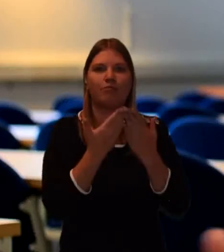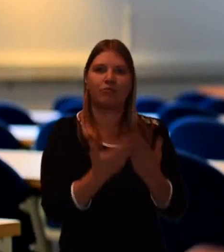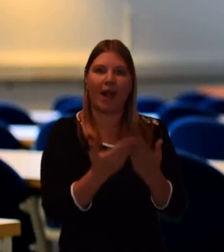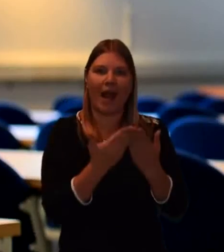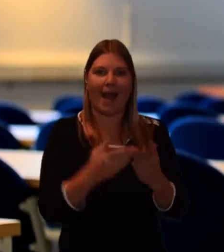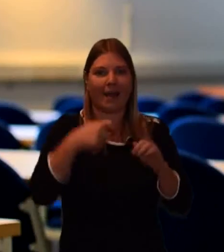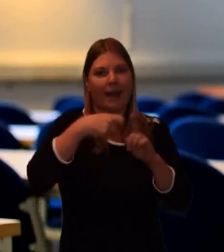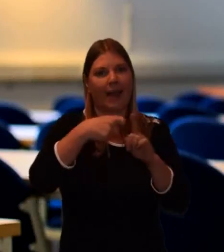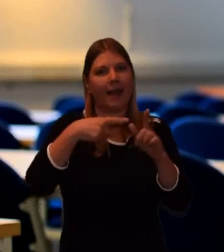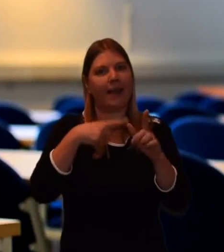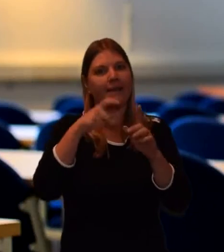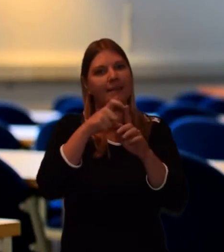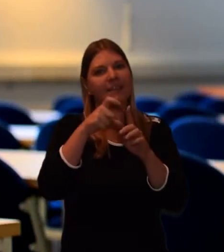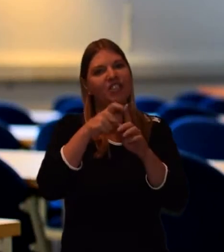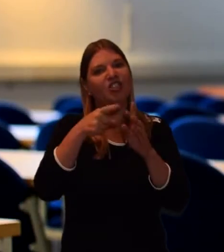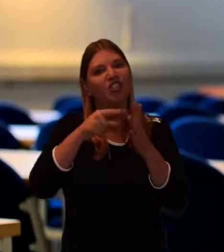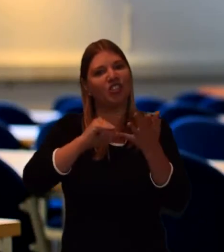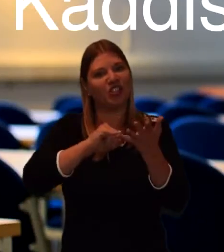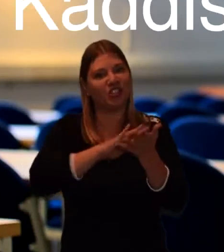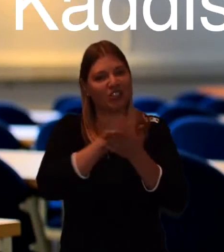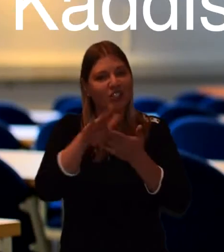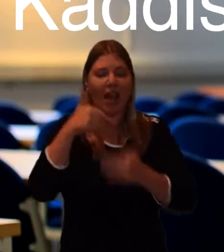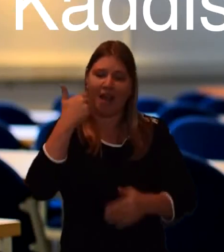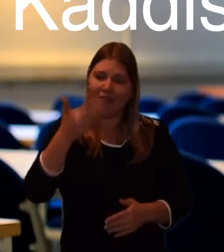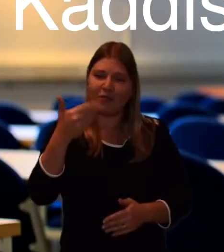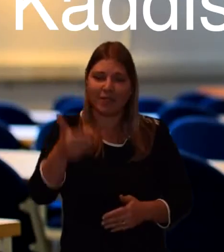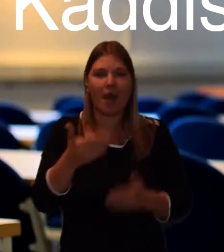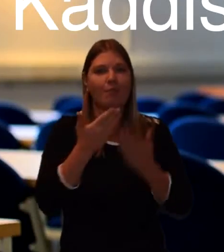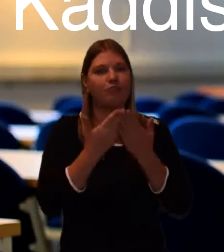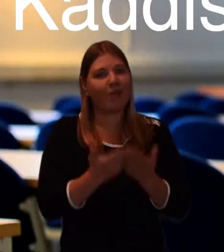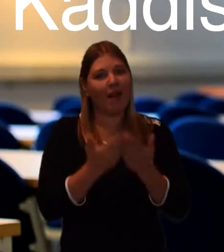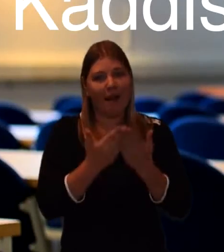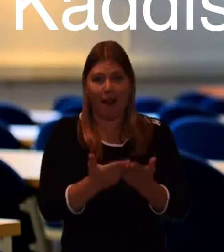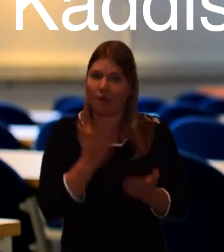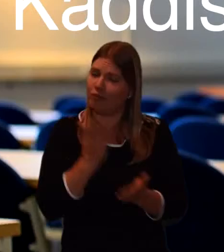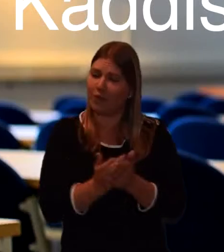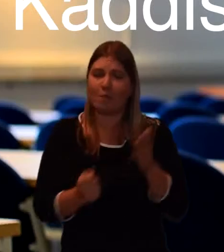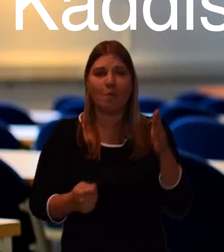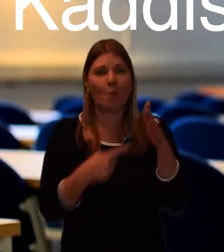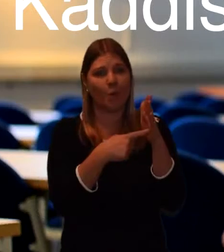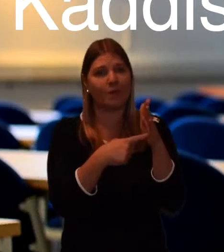they would say say the Kaddish every day.